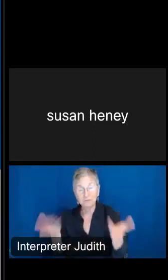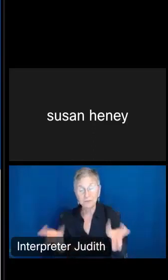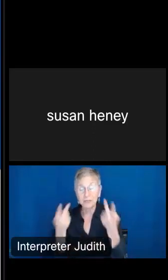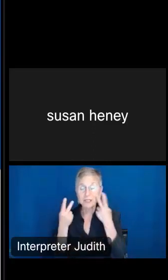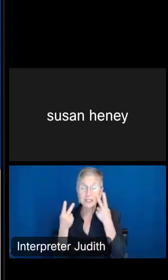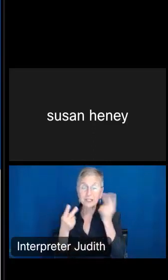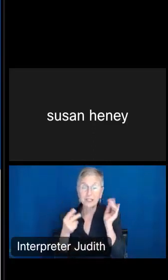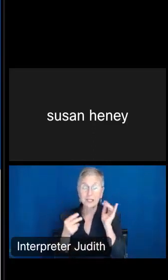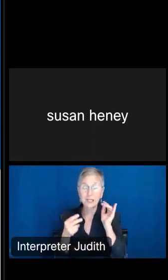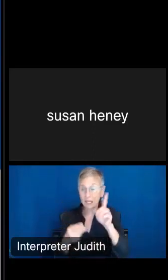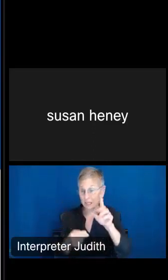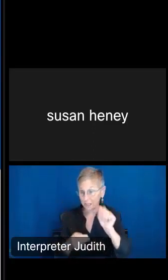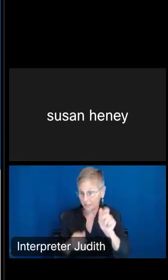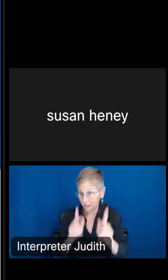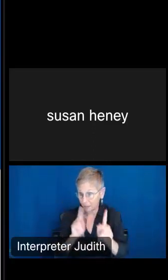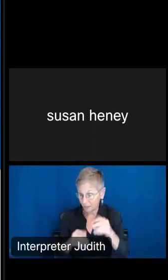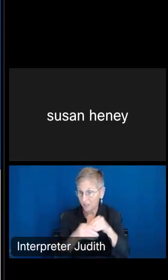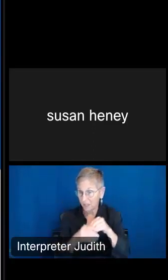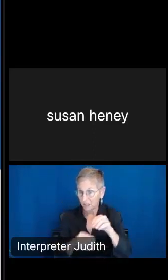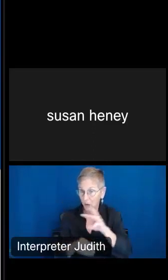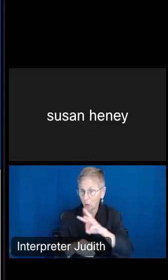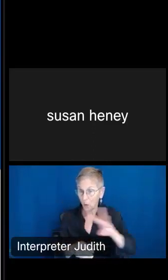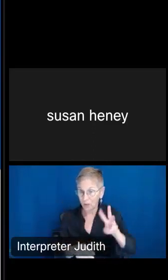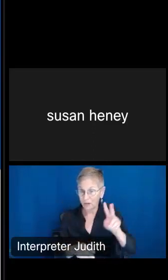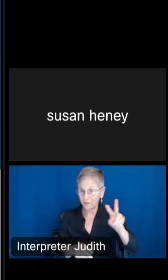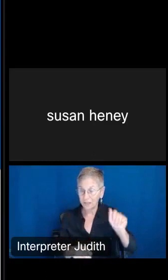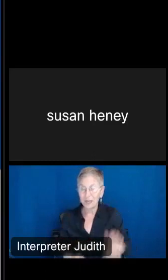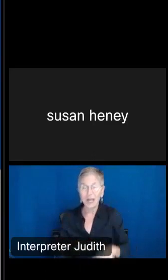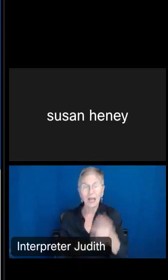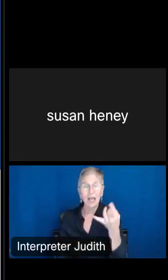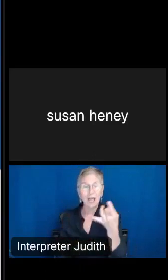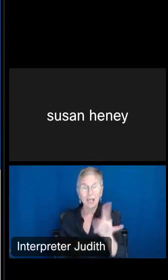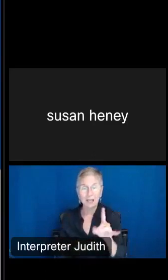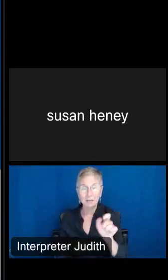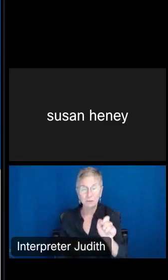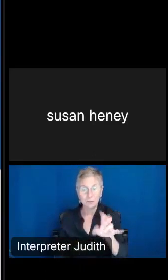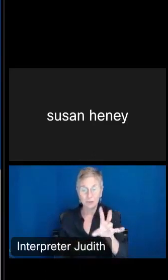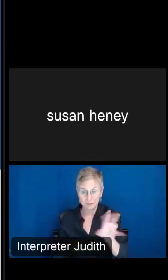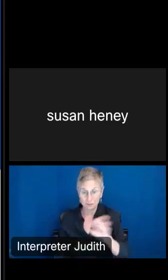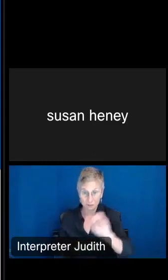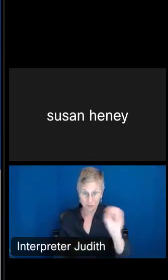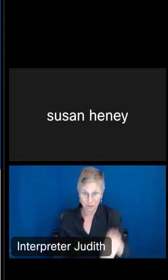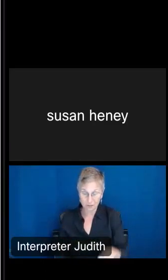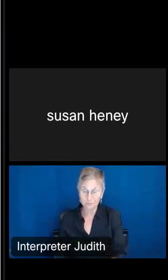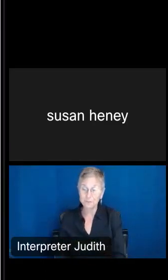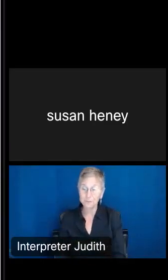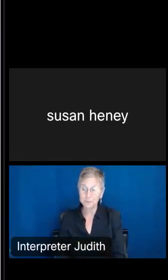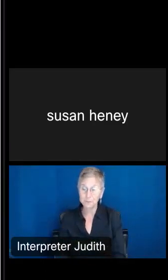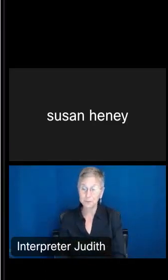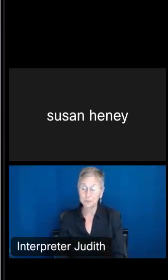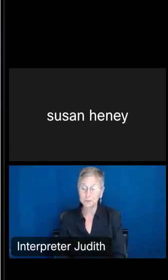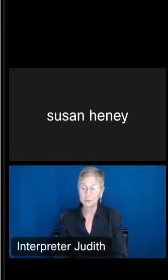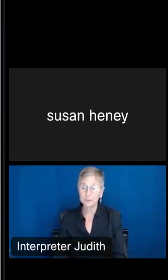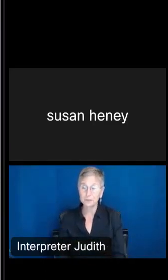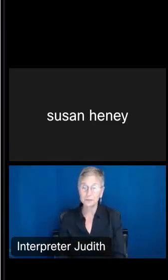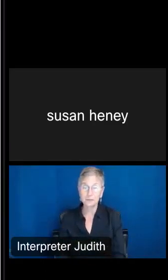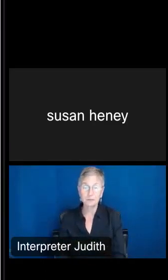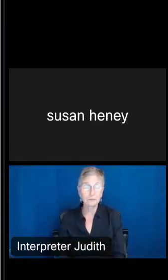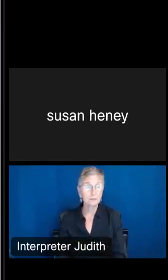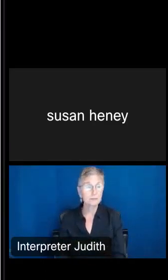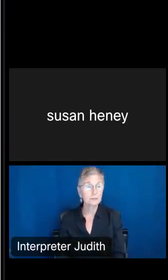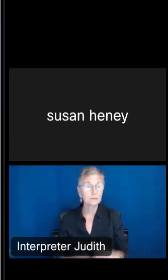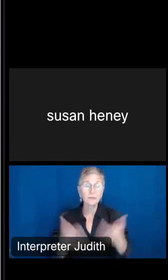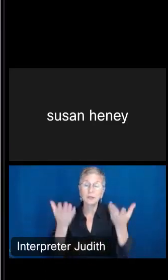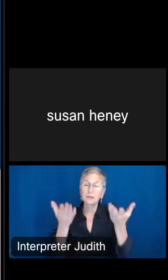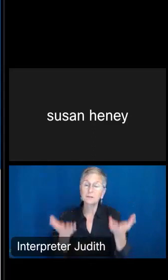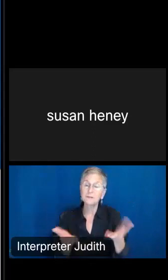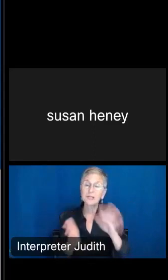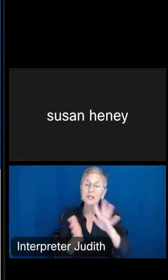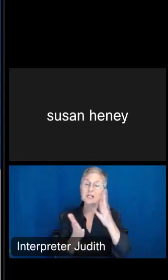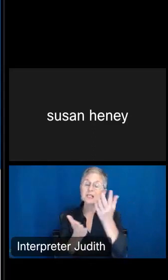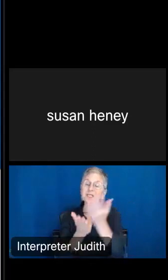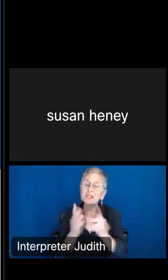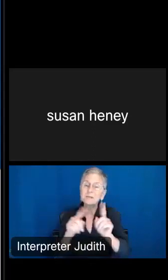disabled population in West Virginia is 18.7%. Here are some of the tables. Now this is just